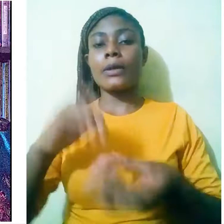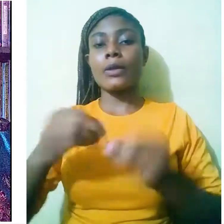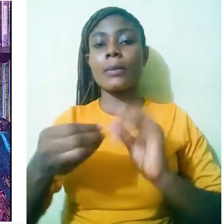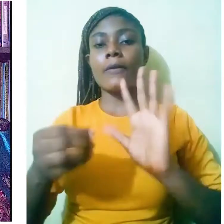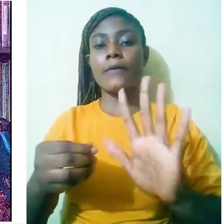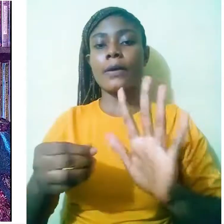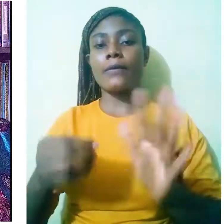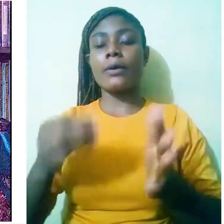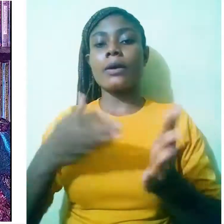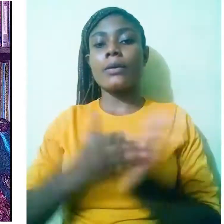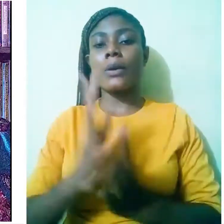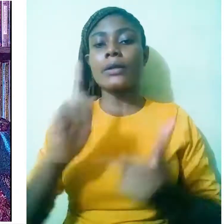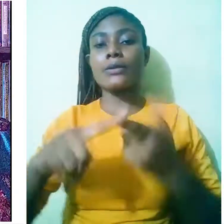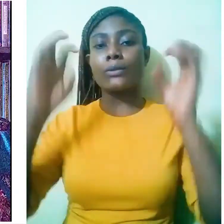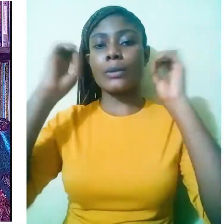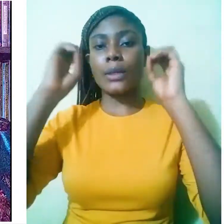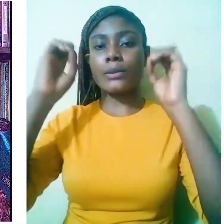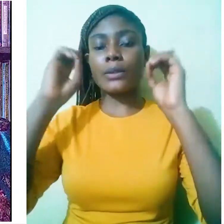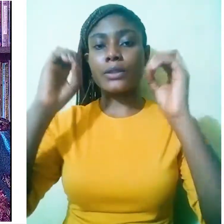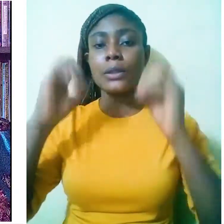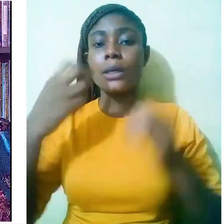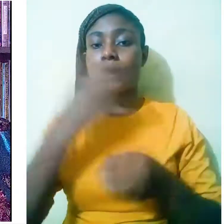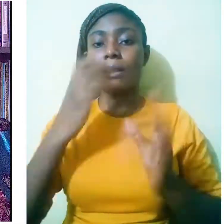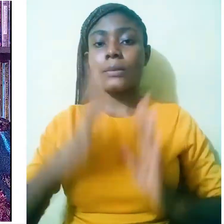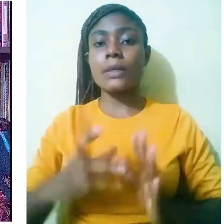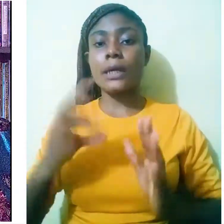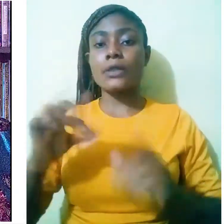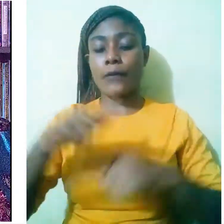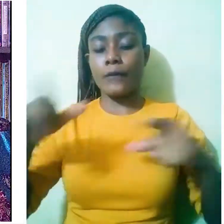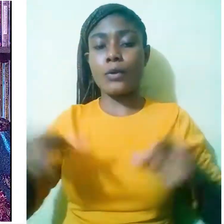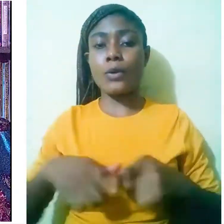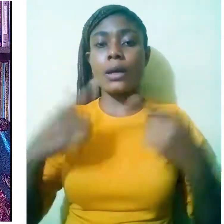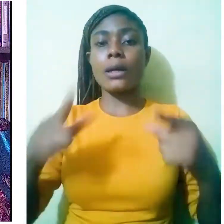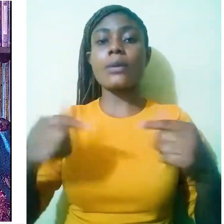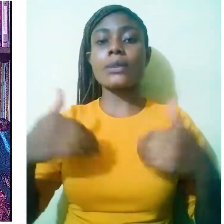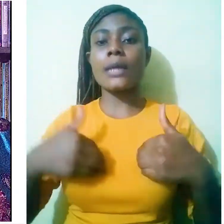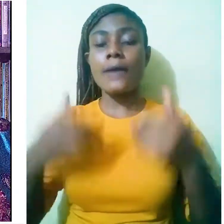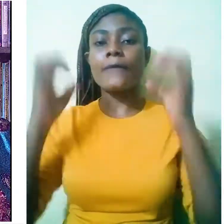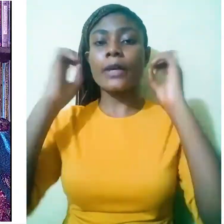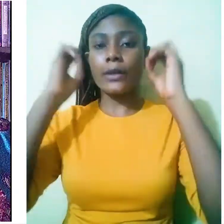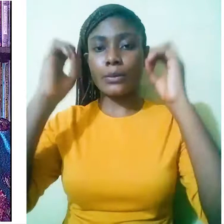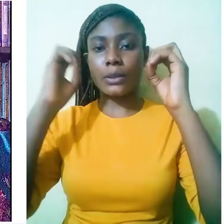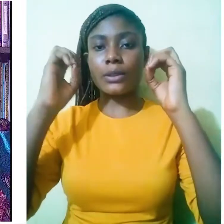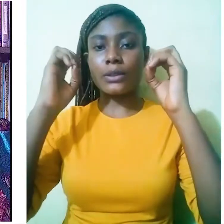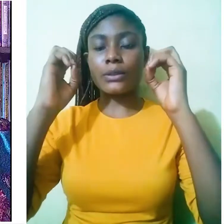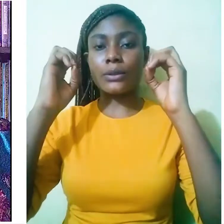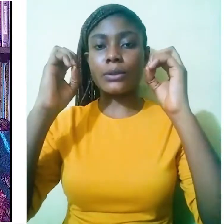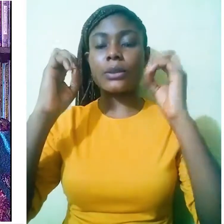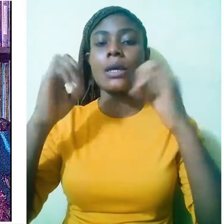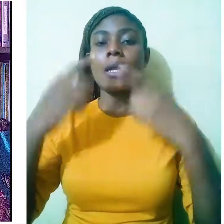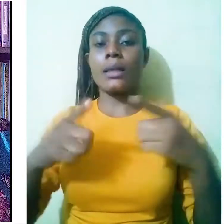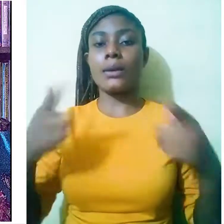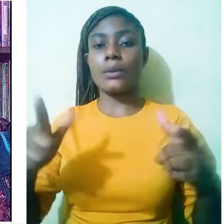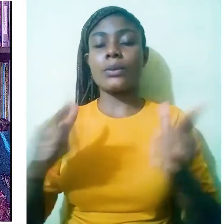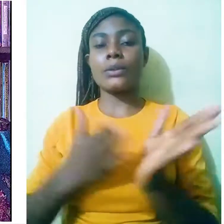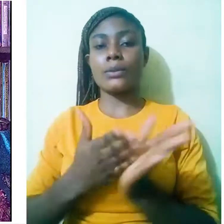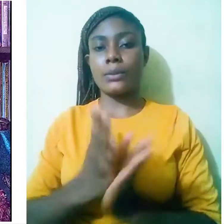Right to education Speakers of indigenous languages have educational language rights.